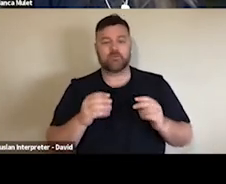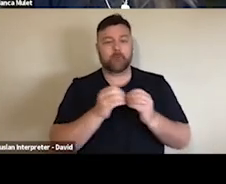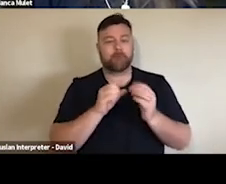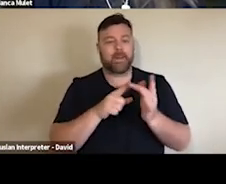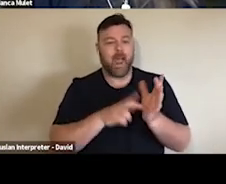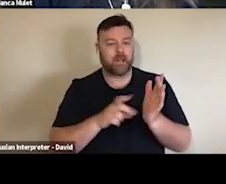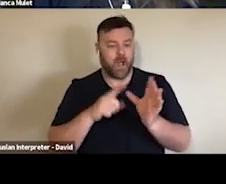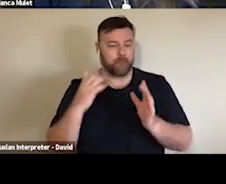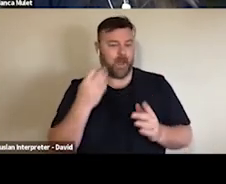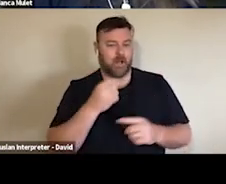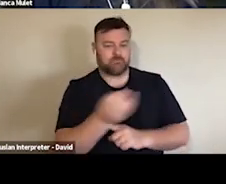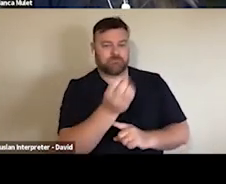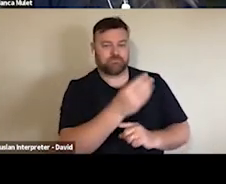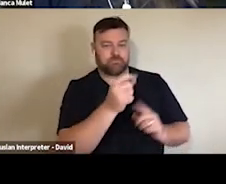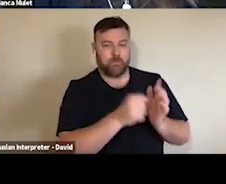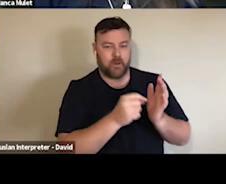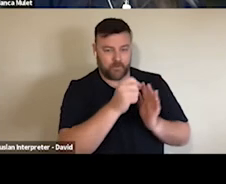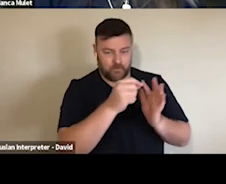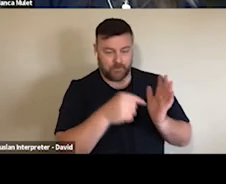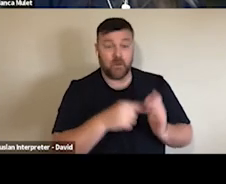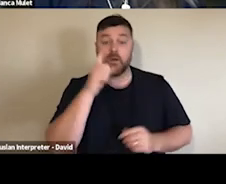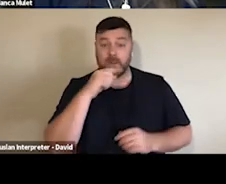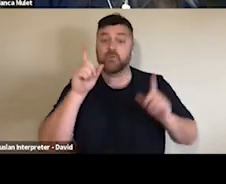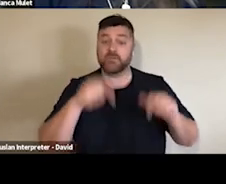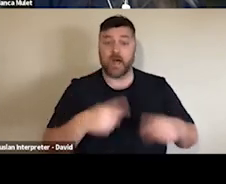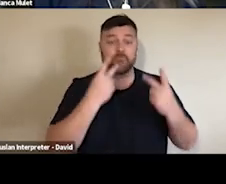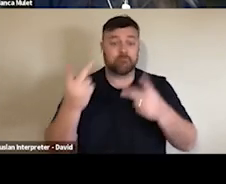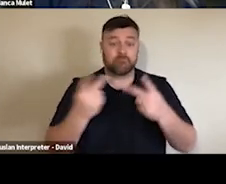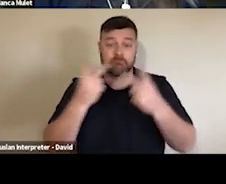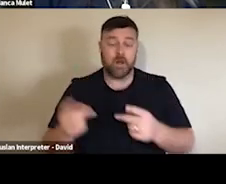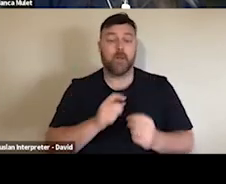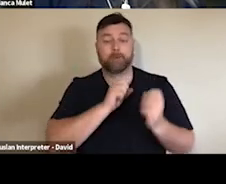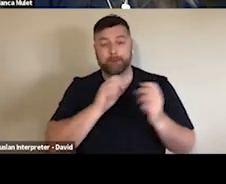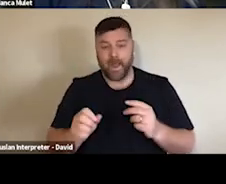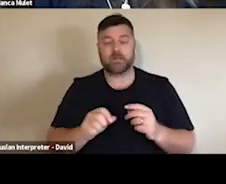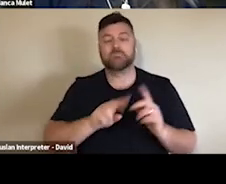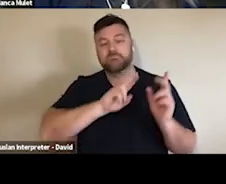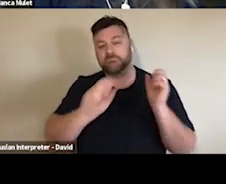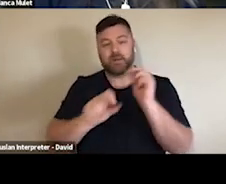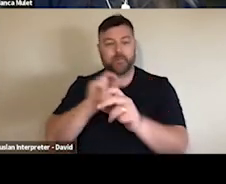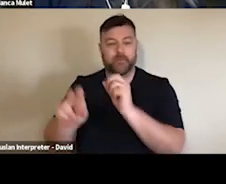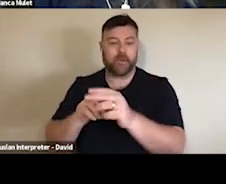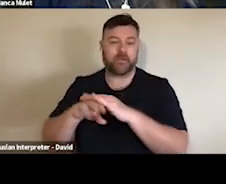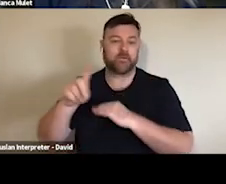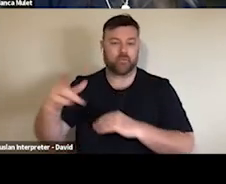about, for example, the work of Indigenous artists learning about composers of colour, learning about the work of women playwrights there's just so many opportunities to expose